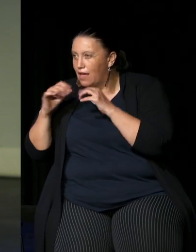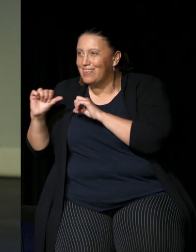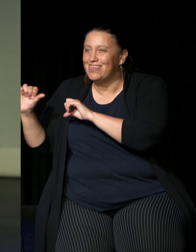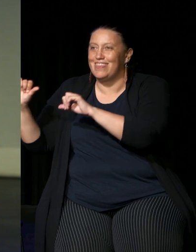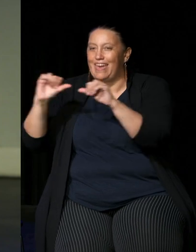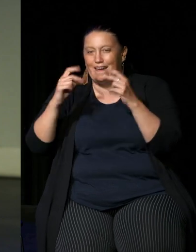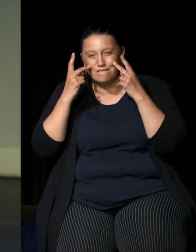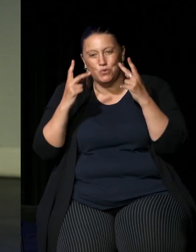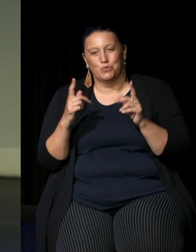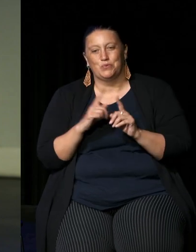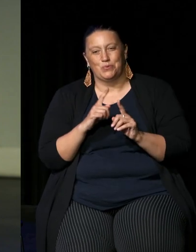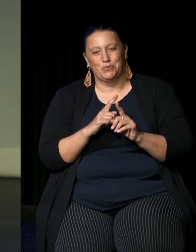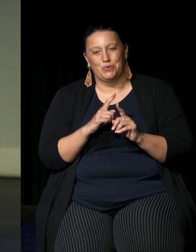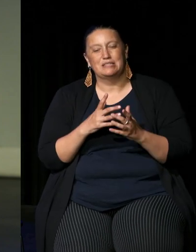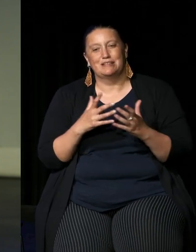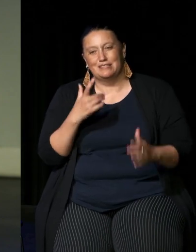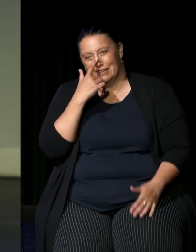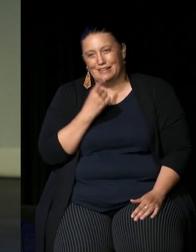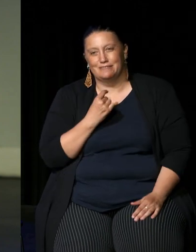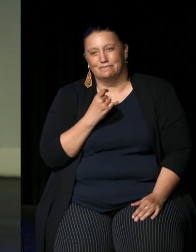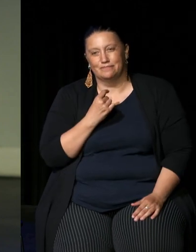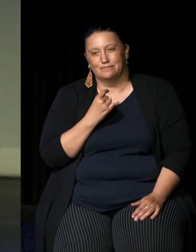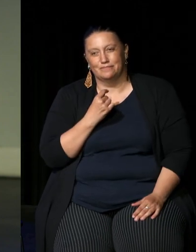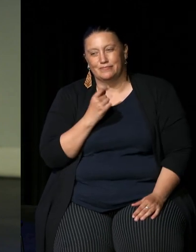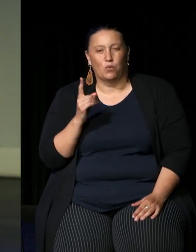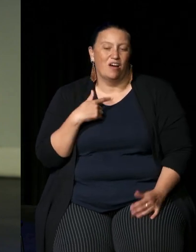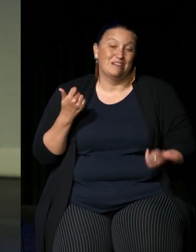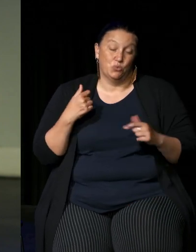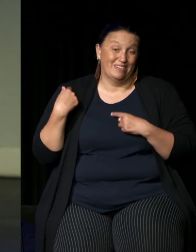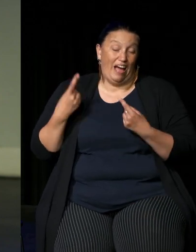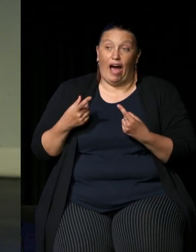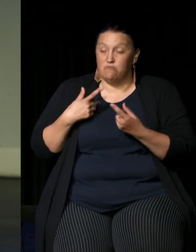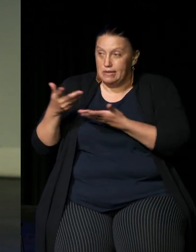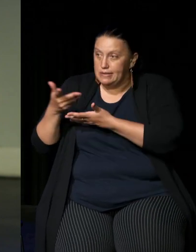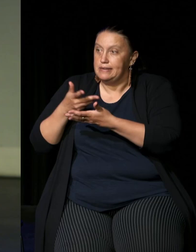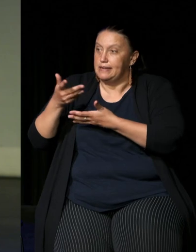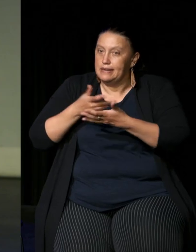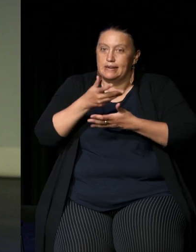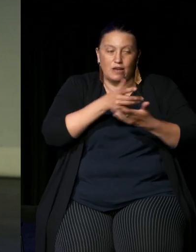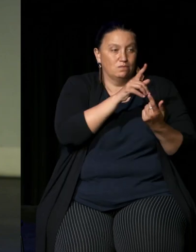as much as I can and that's what I've been doing actually I've been having personal conversations